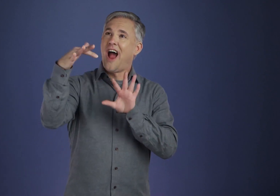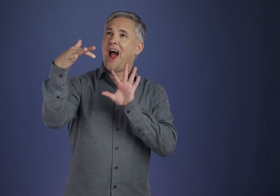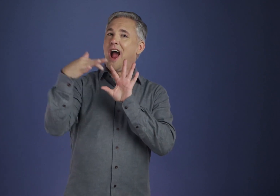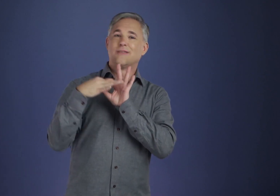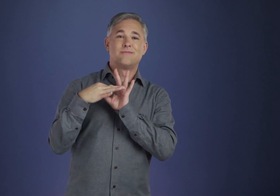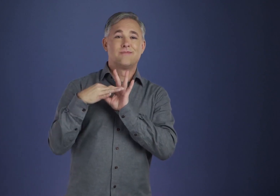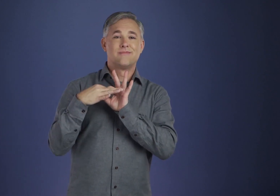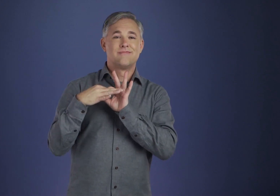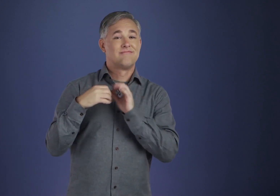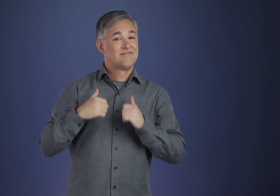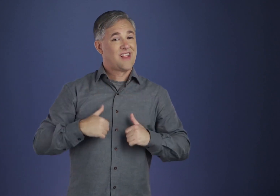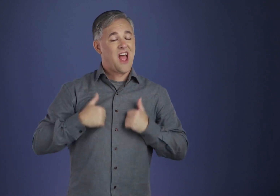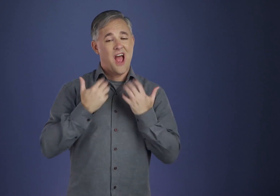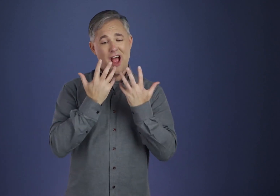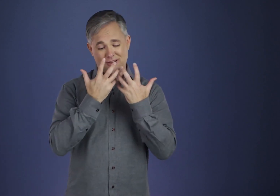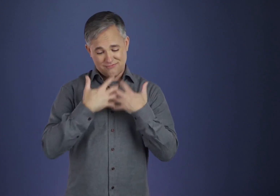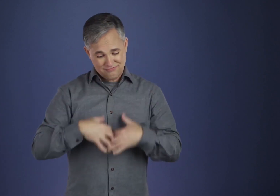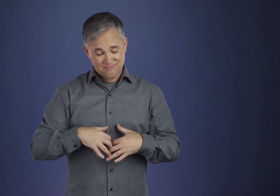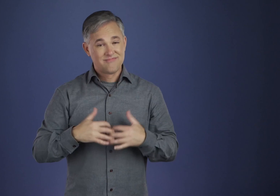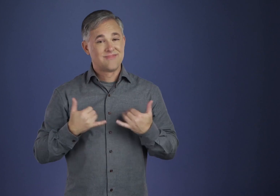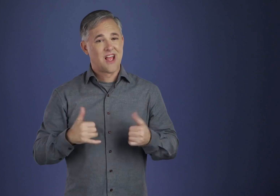here and hereafter.